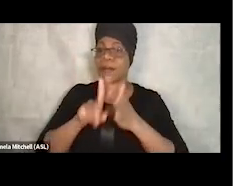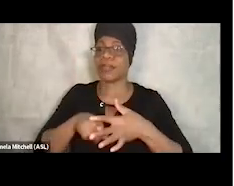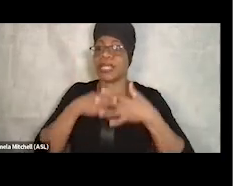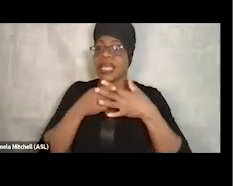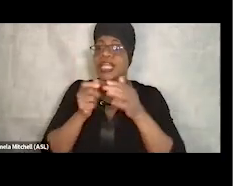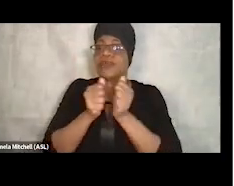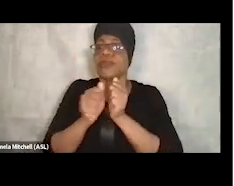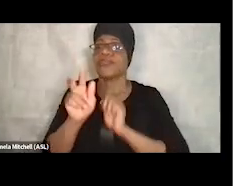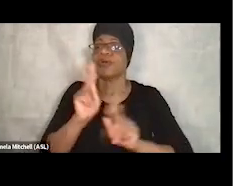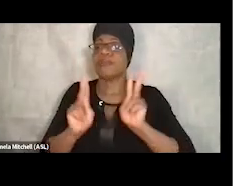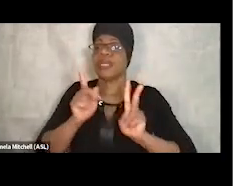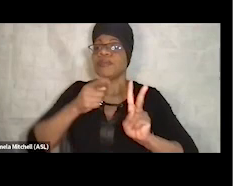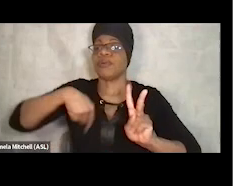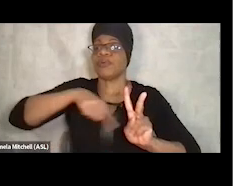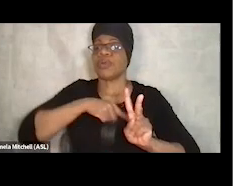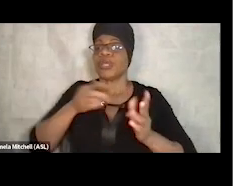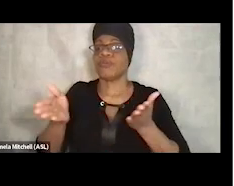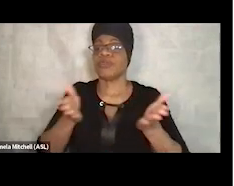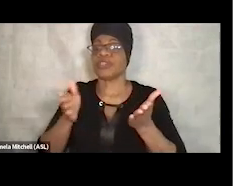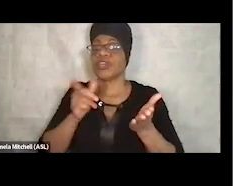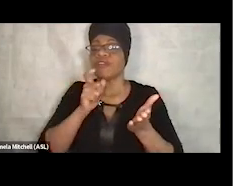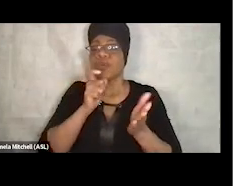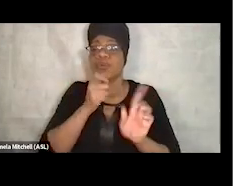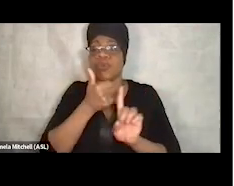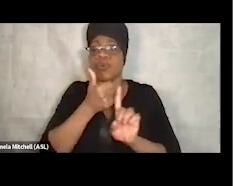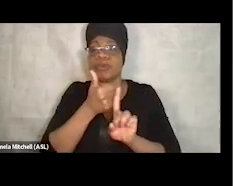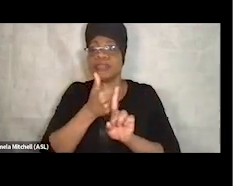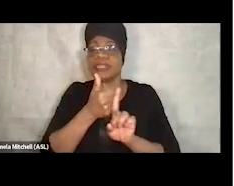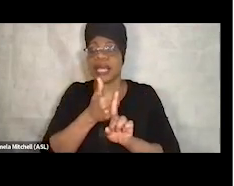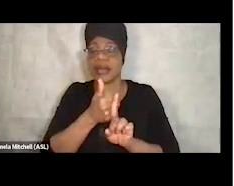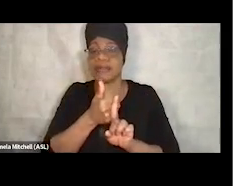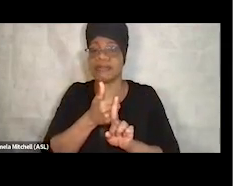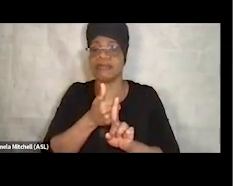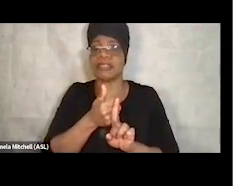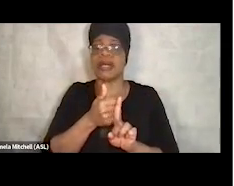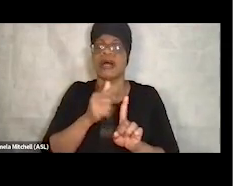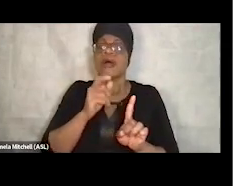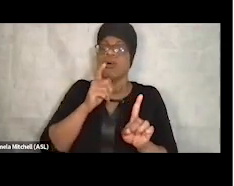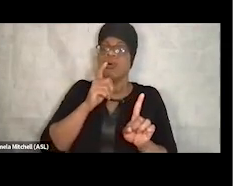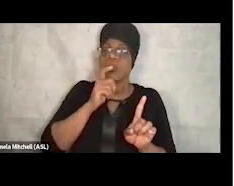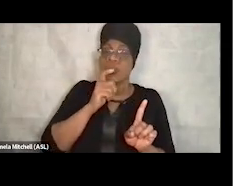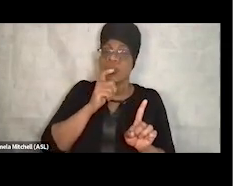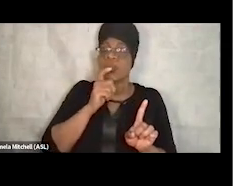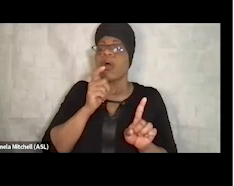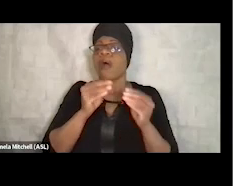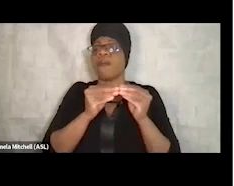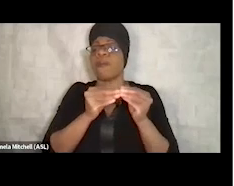that maybe aren't as much of a lightning rod. People tend to be more supportive of veterans